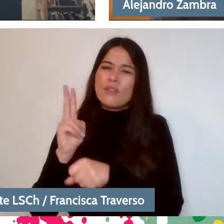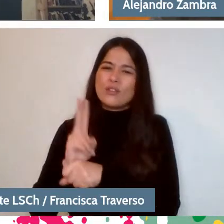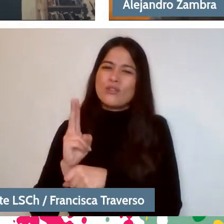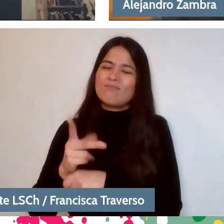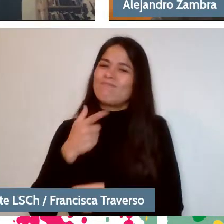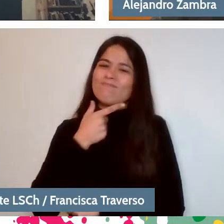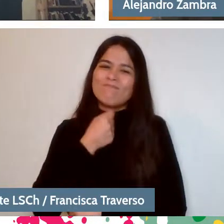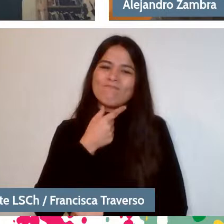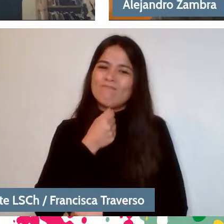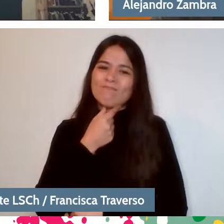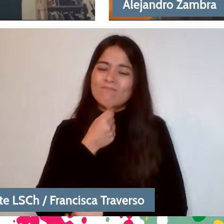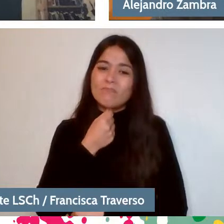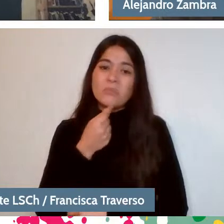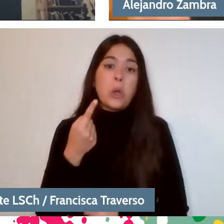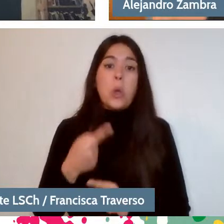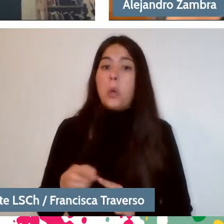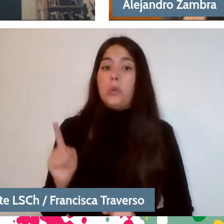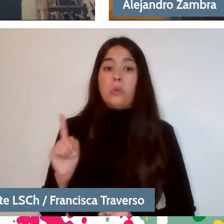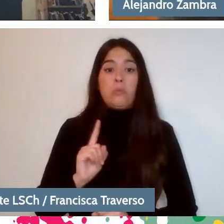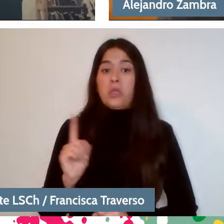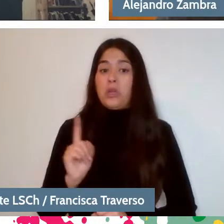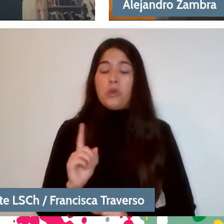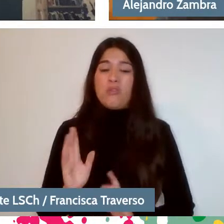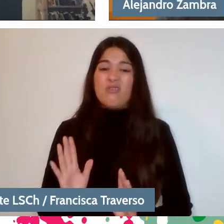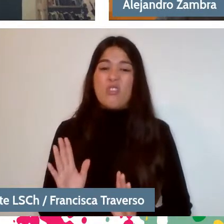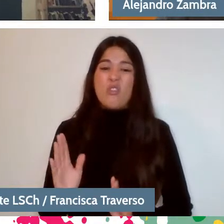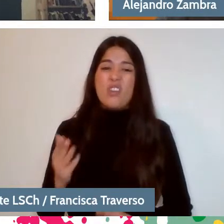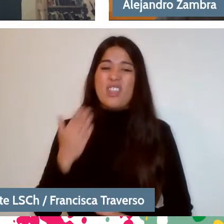And others that didn't, or that marked us, but in the other direction.